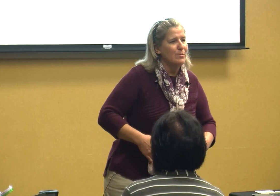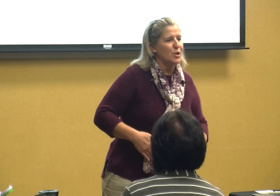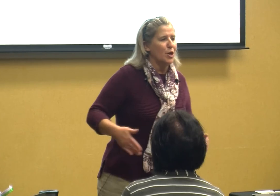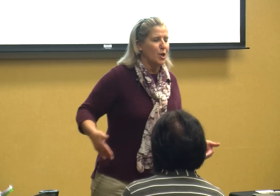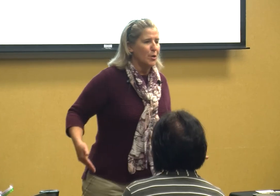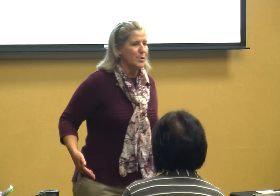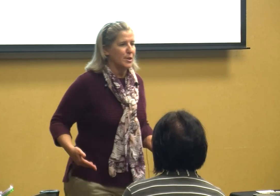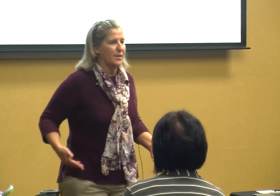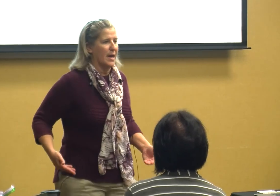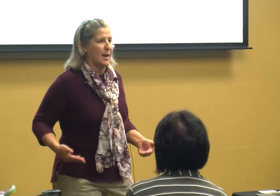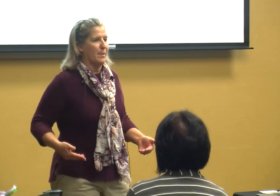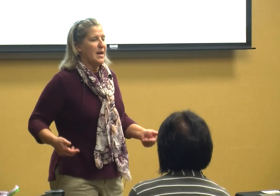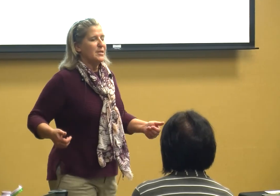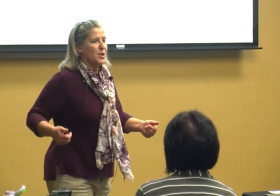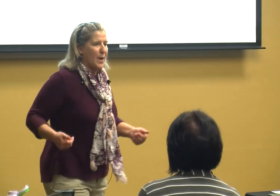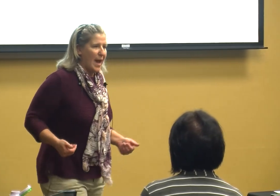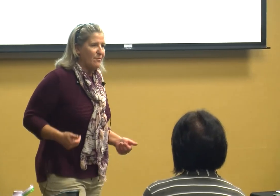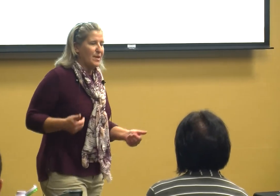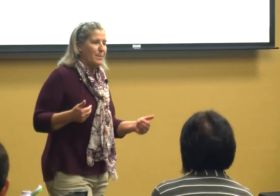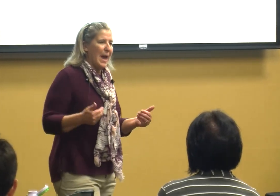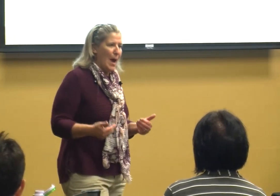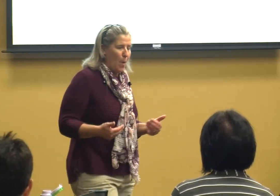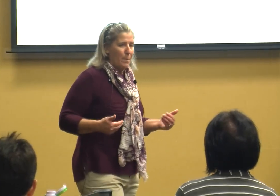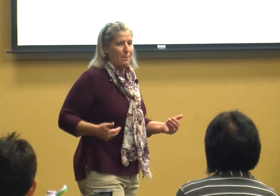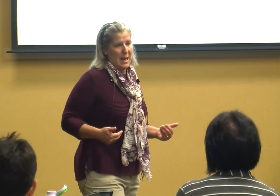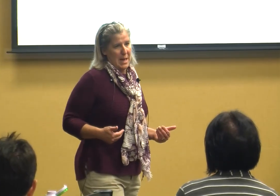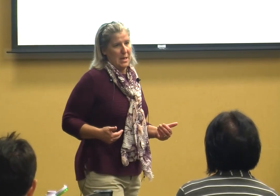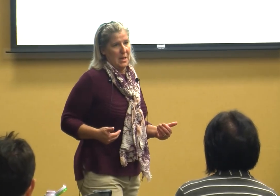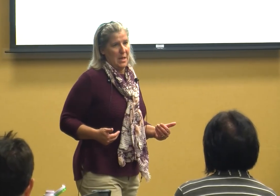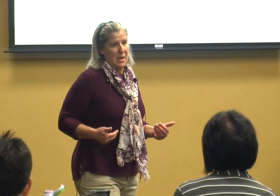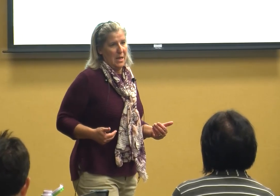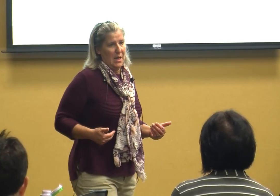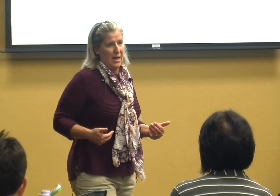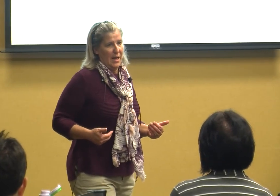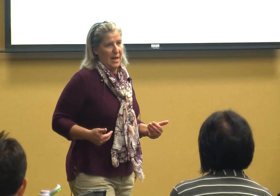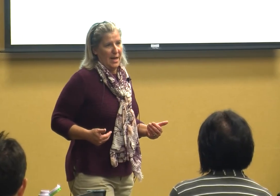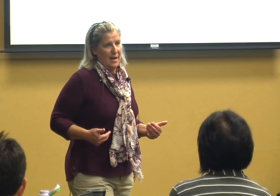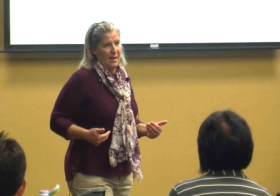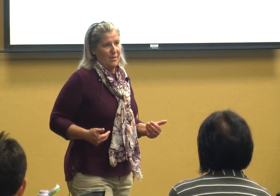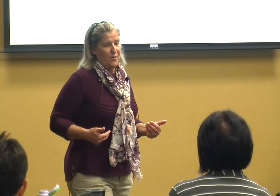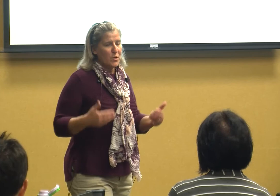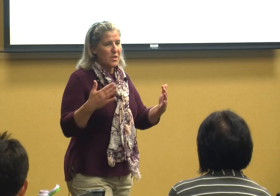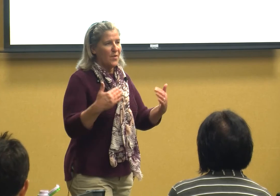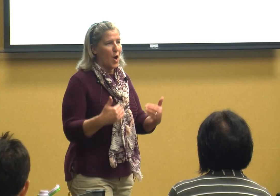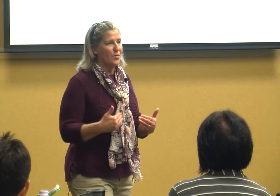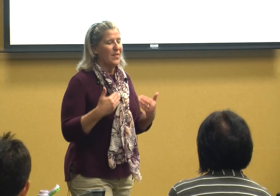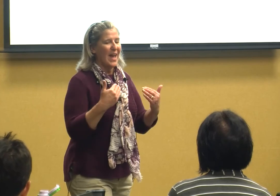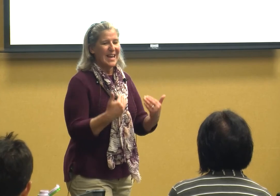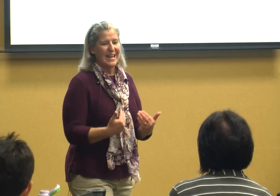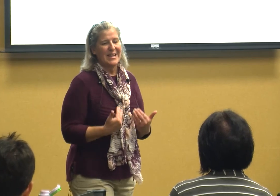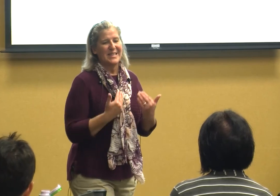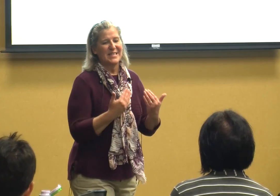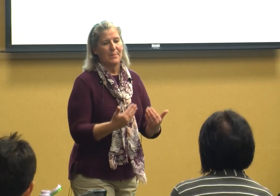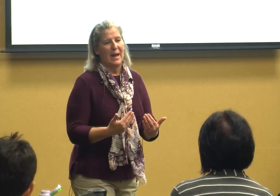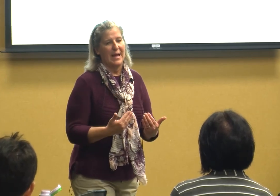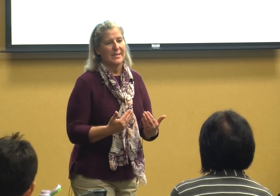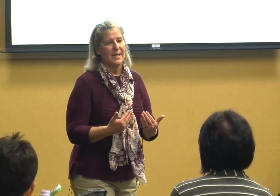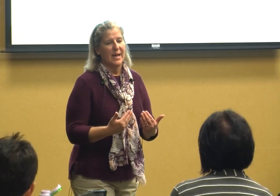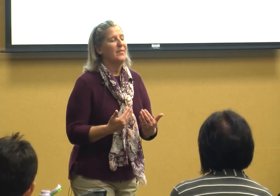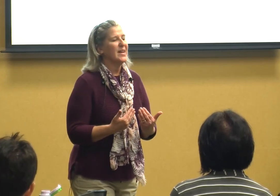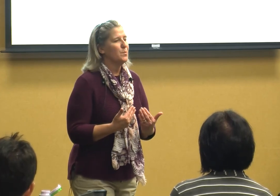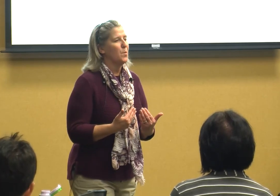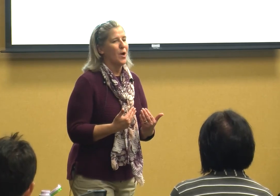cues to them to have them help me first of all then they can anticipate and that's what we're